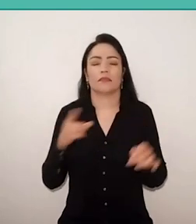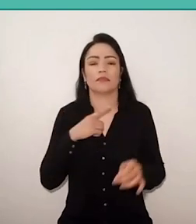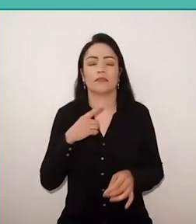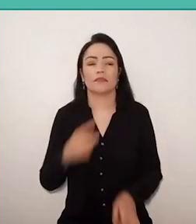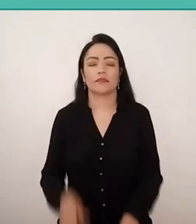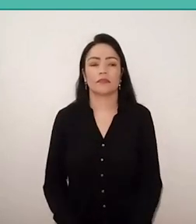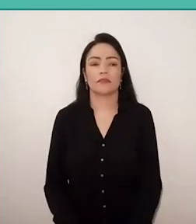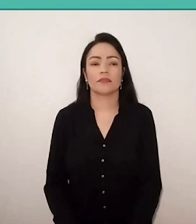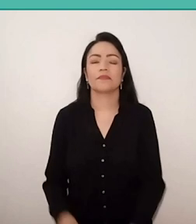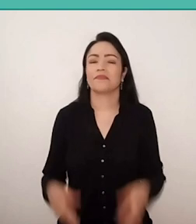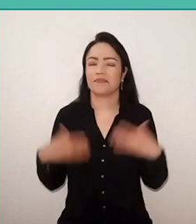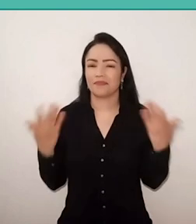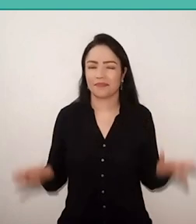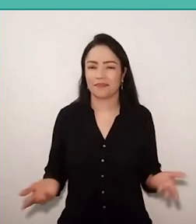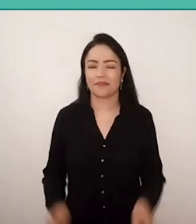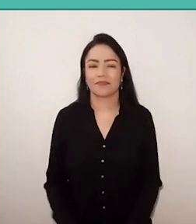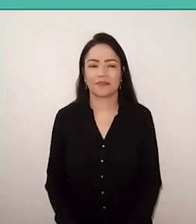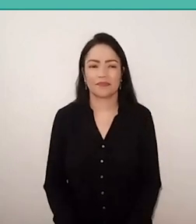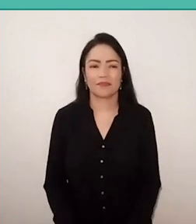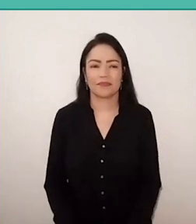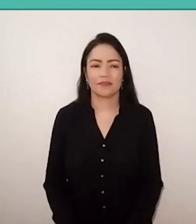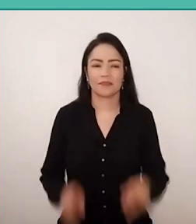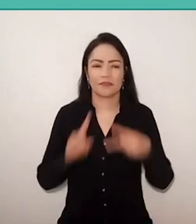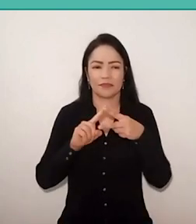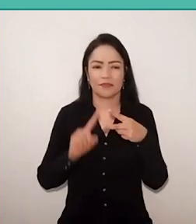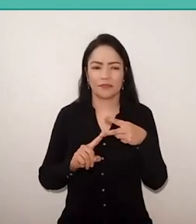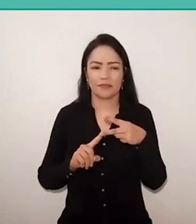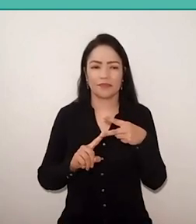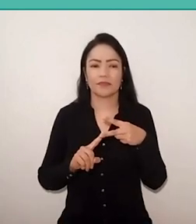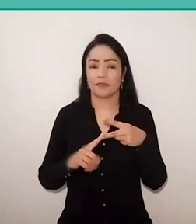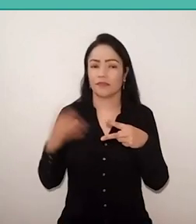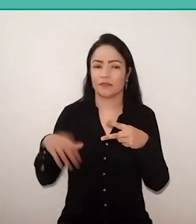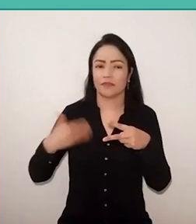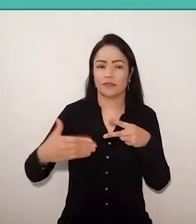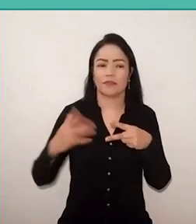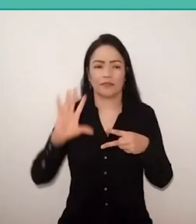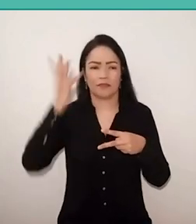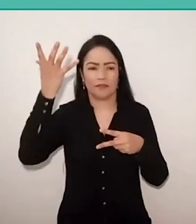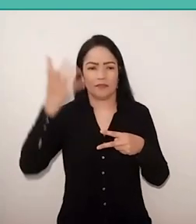Then, two haunting outcomes